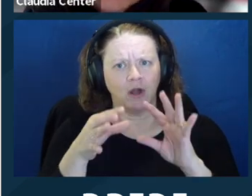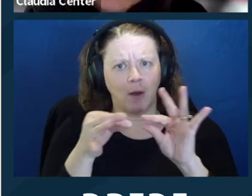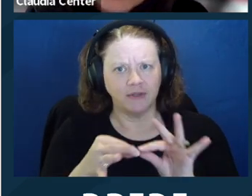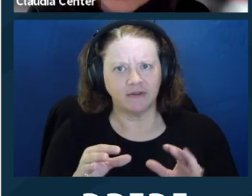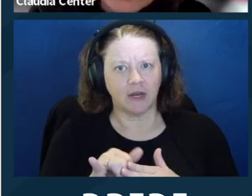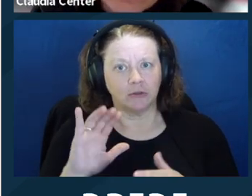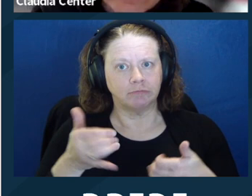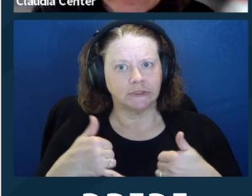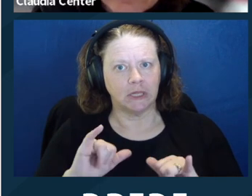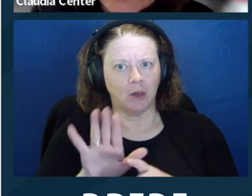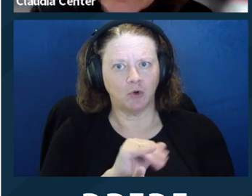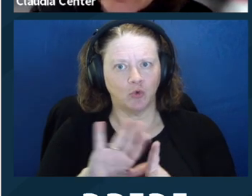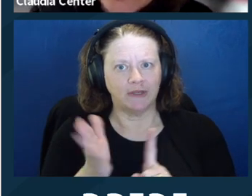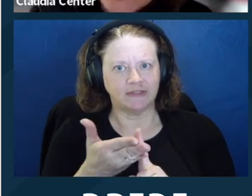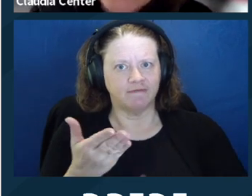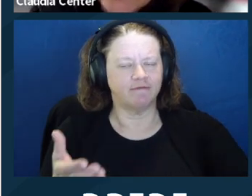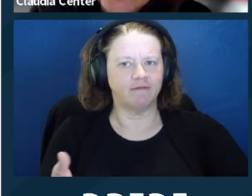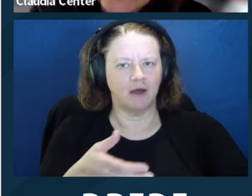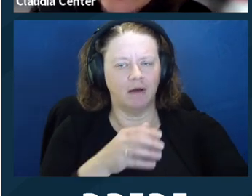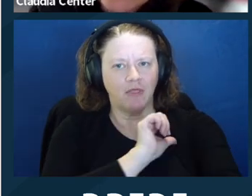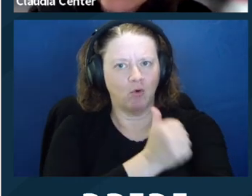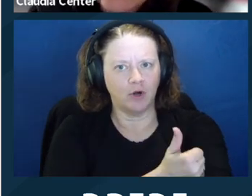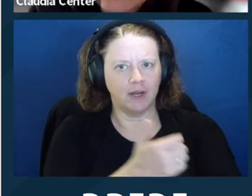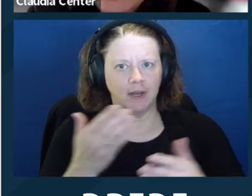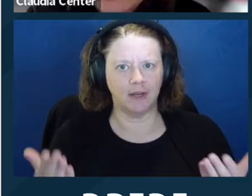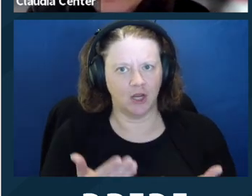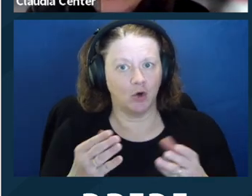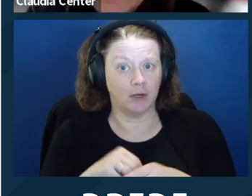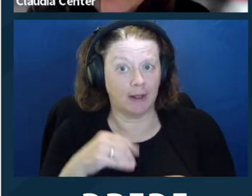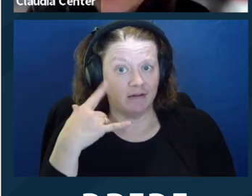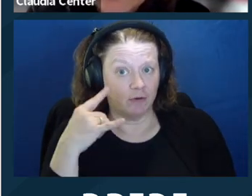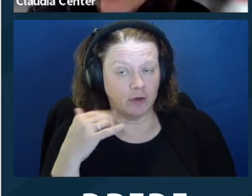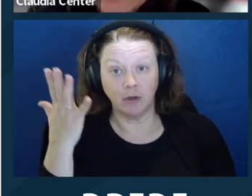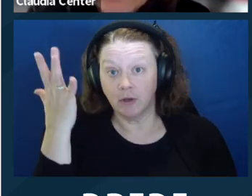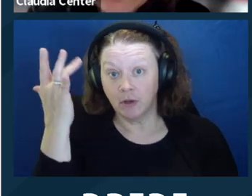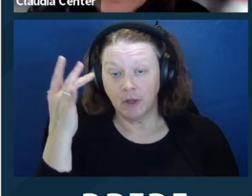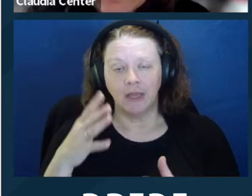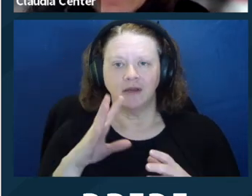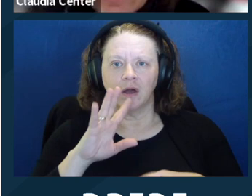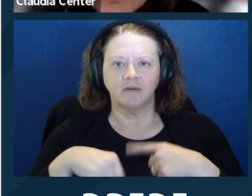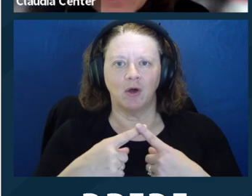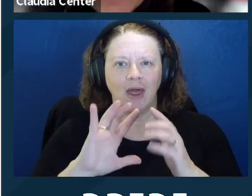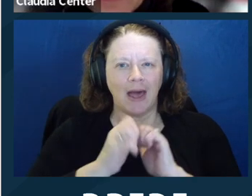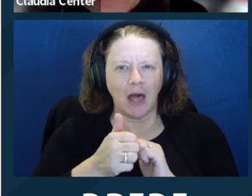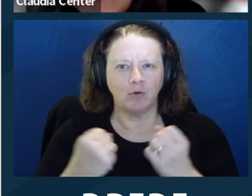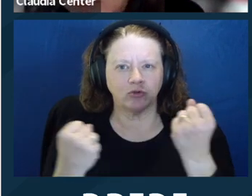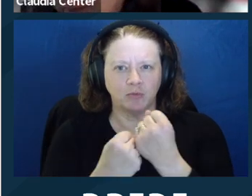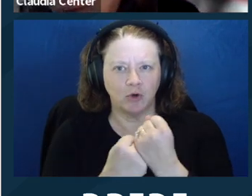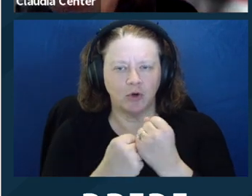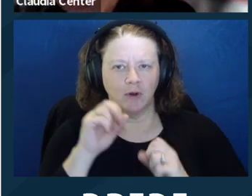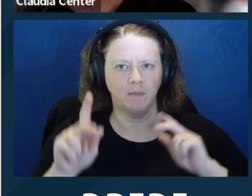with disabilities because protective action is typically raised in the context of people